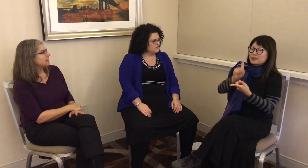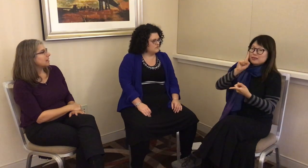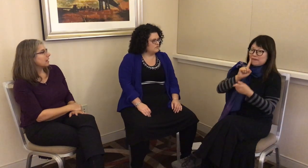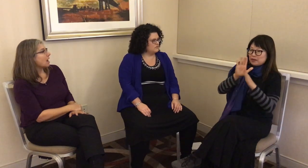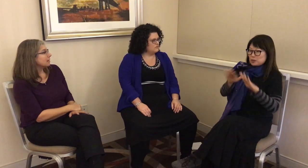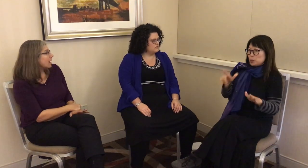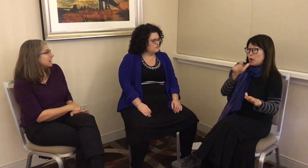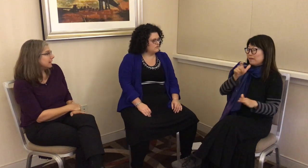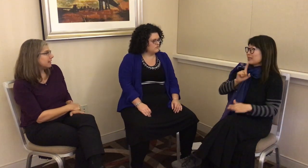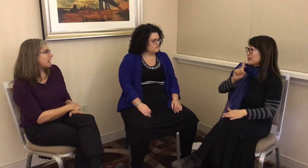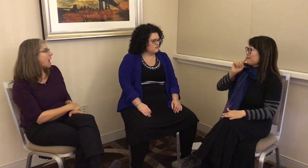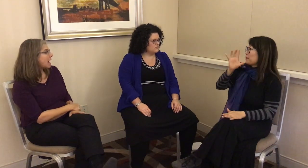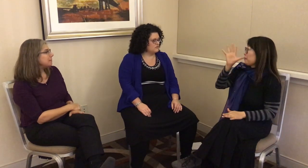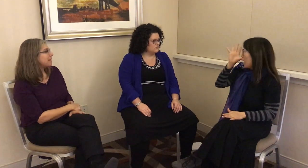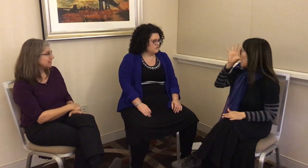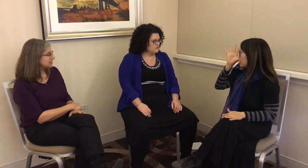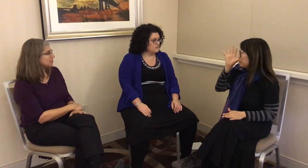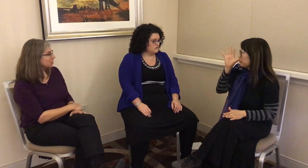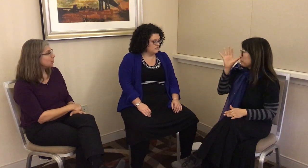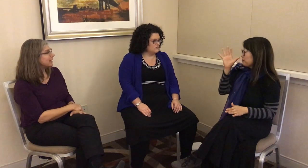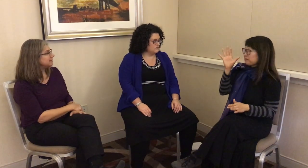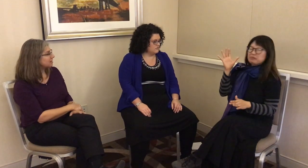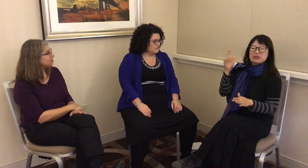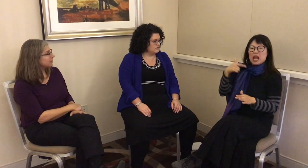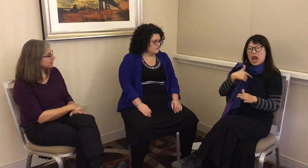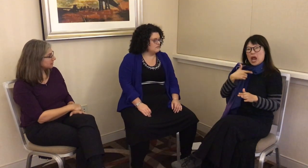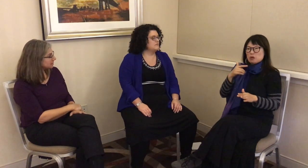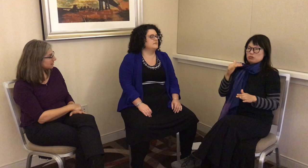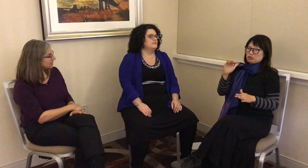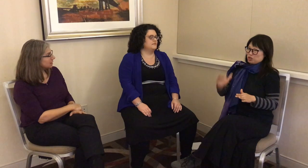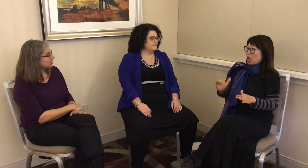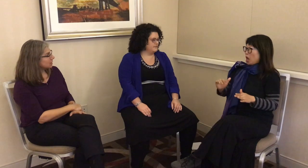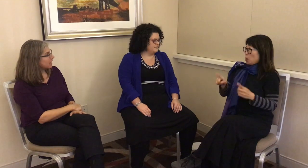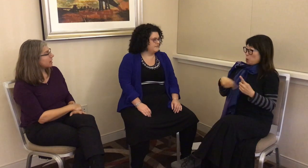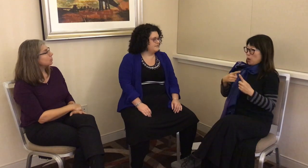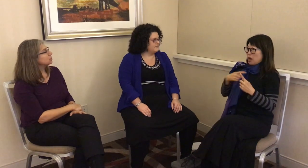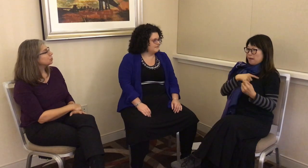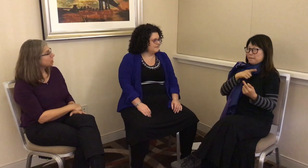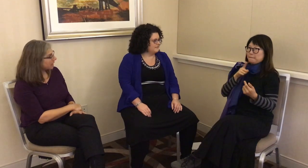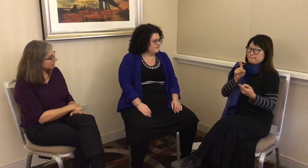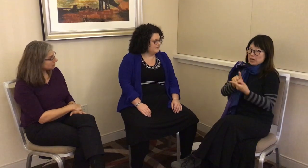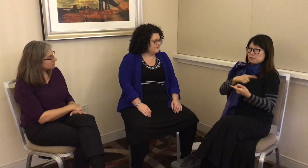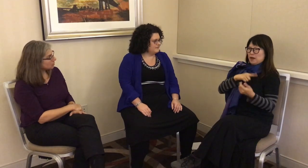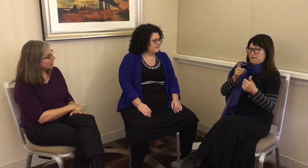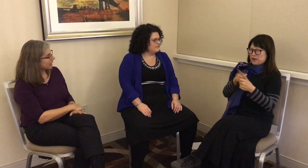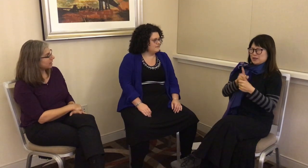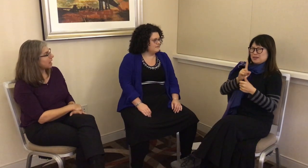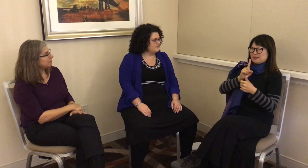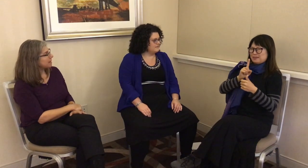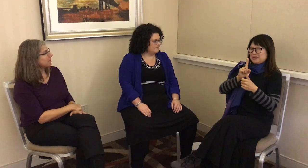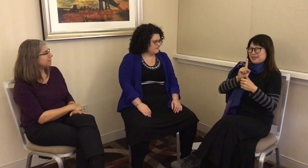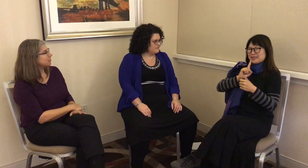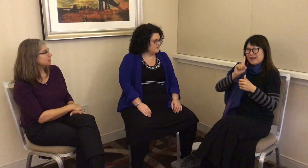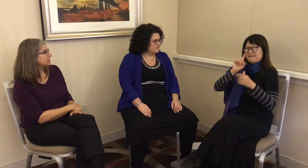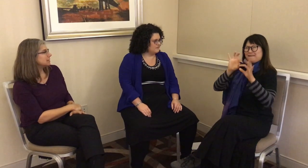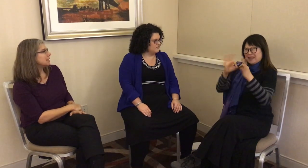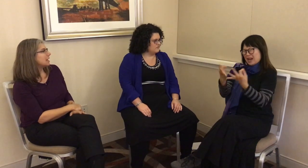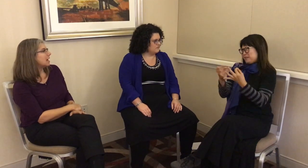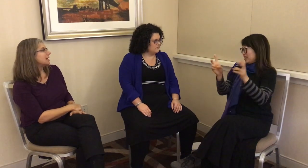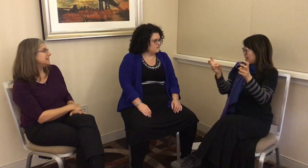and got lucky that I met someone who had deaf parents. I was a child when I met my first